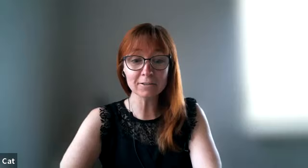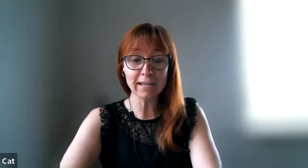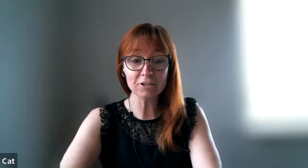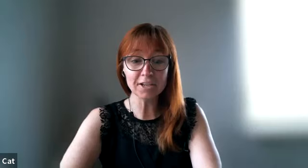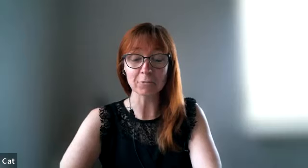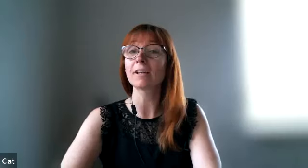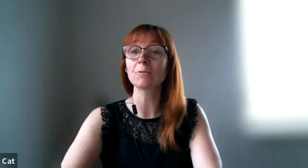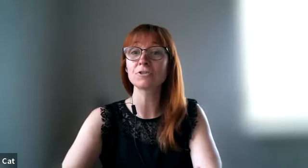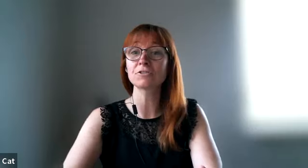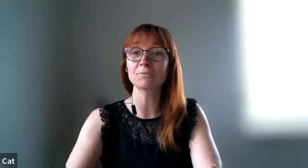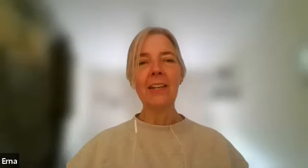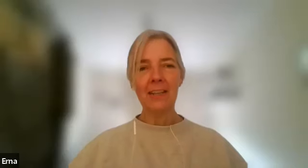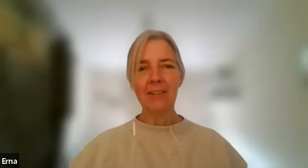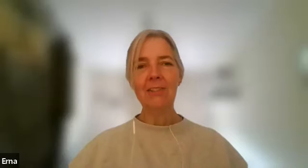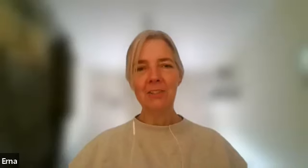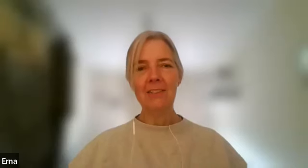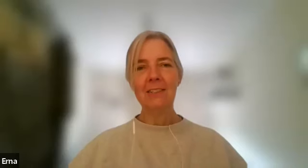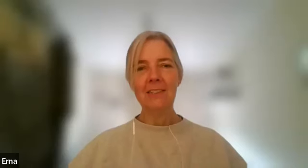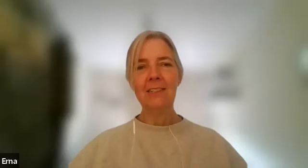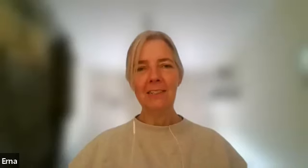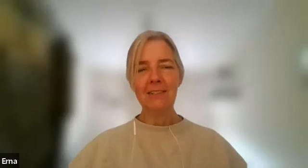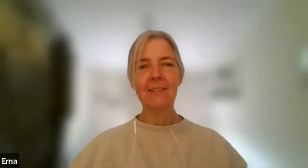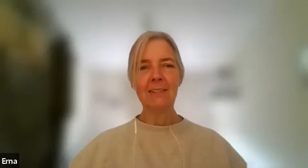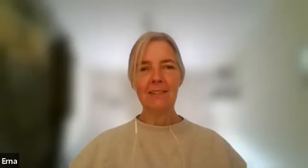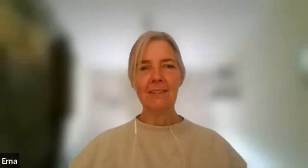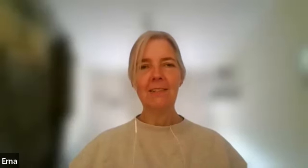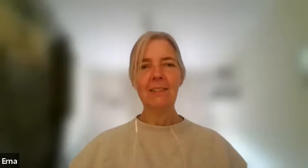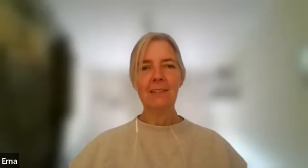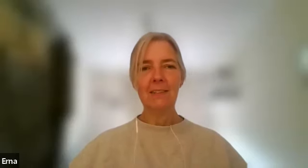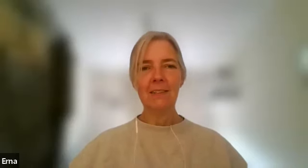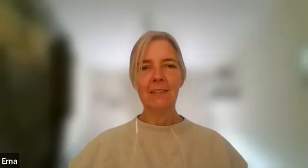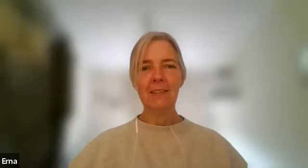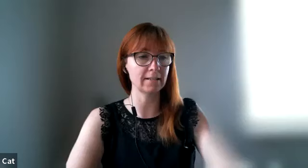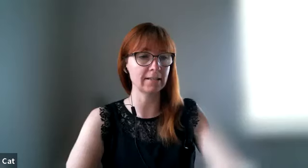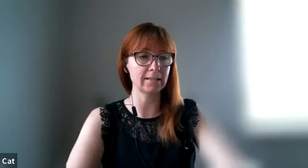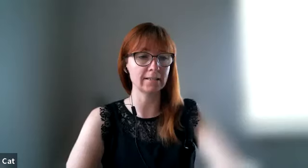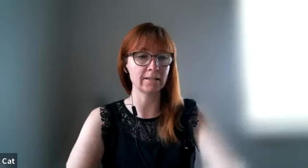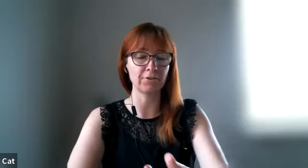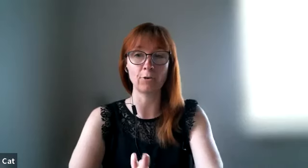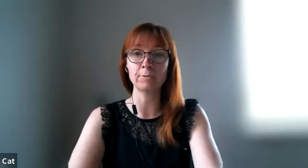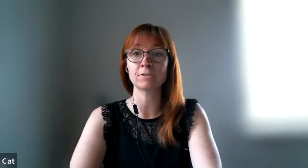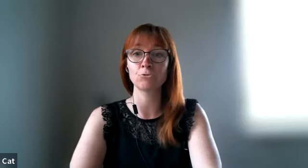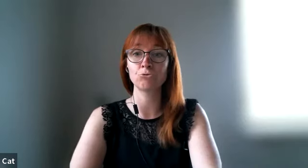gary chapman i was just trying to find his name gary chapman is a therapist who